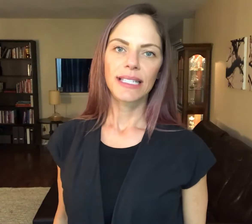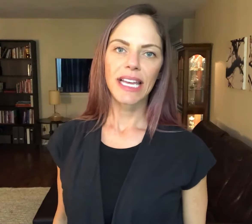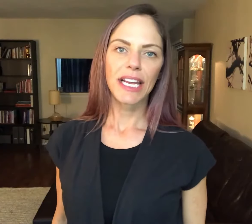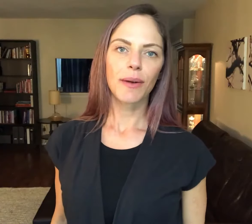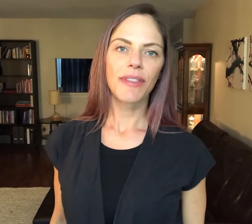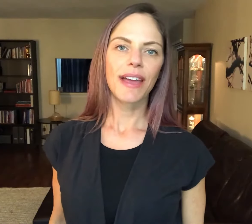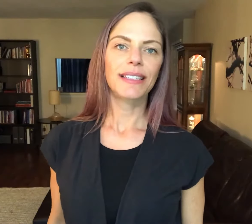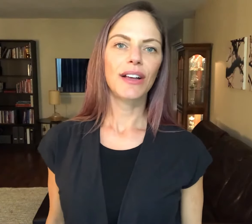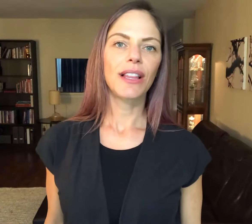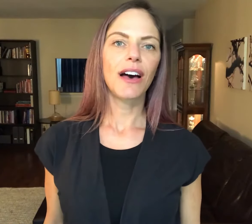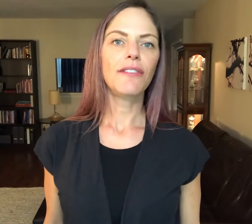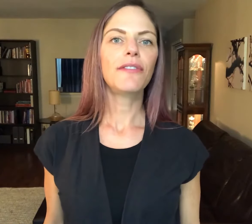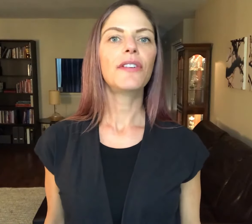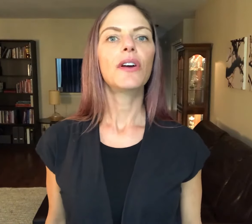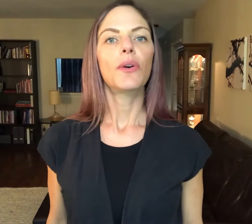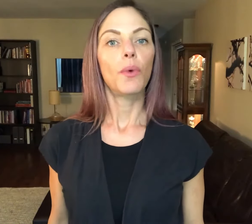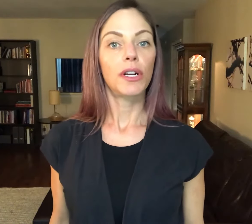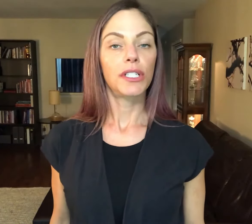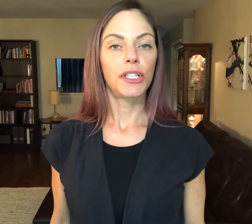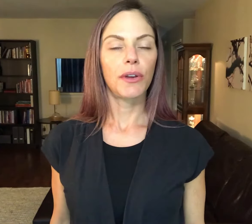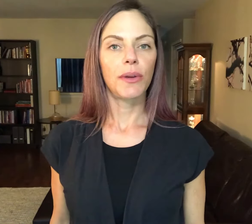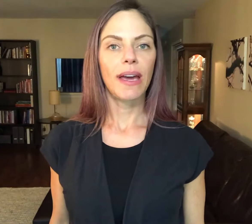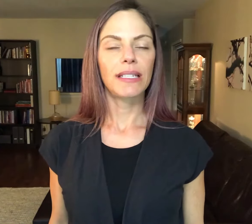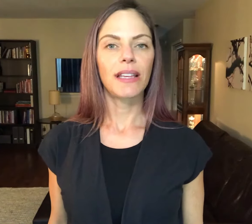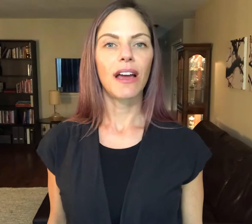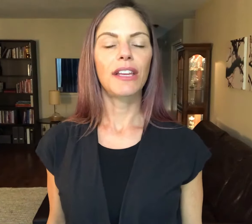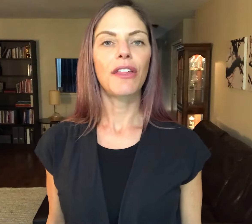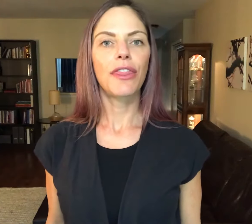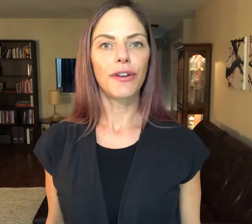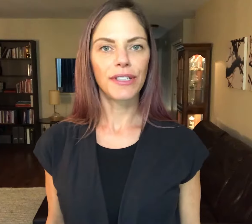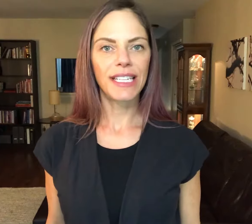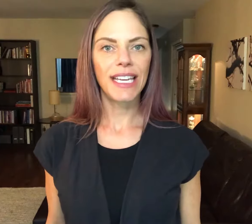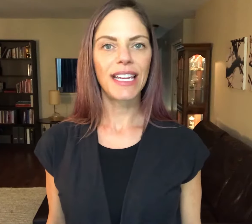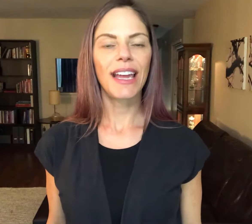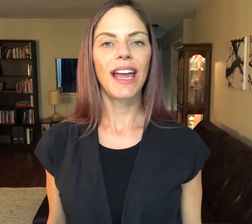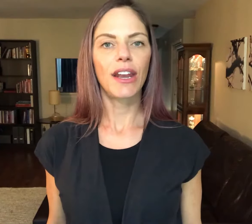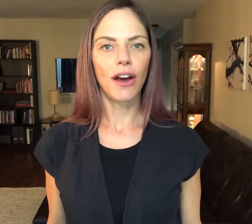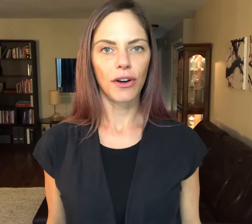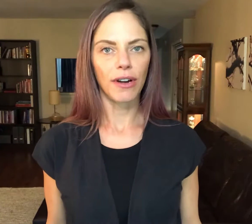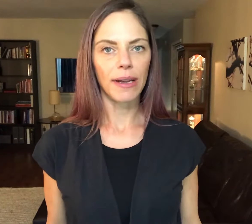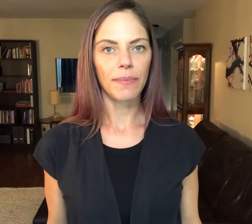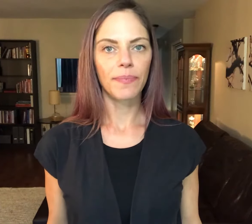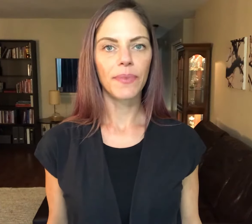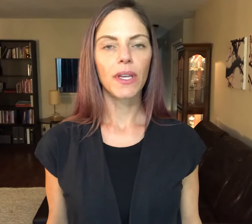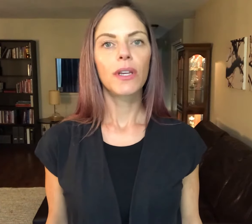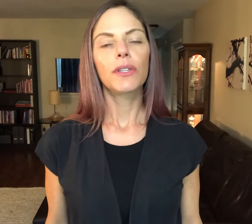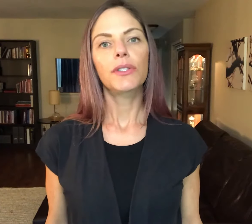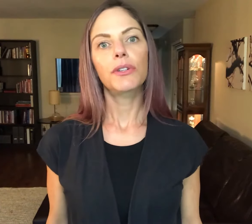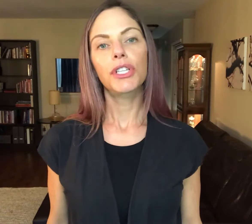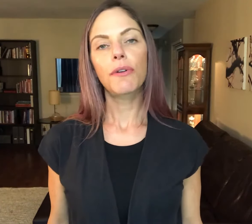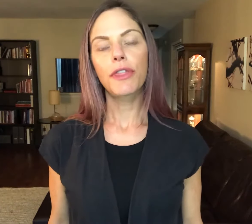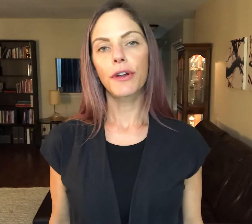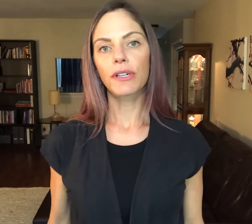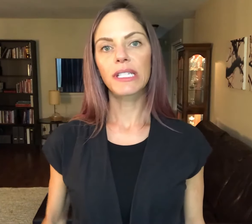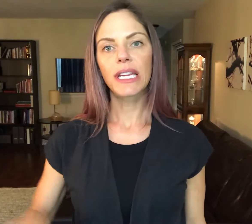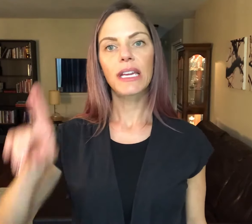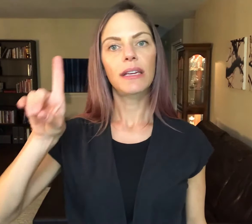Dana here with ASL LOVE I wanted to show you how to sign THIRSTY and HUNGRY. So to show THIRSTY